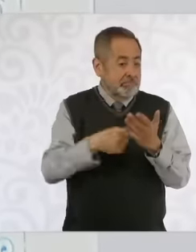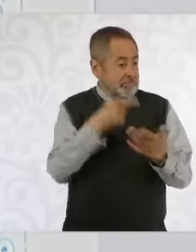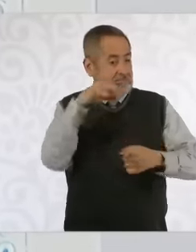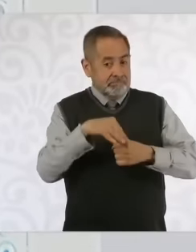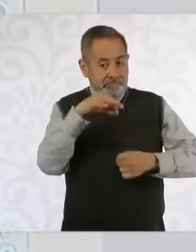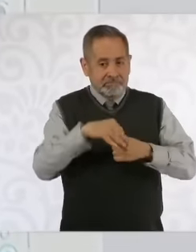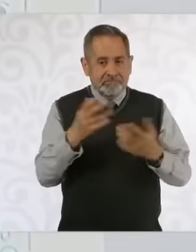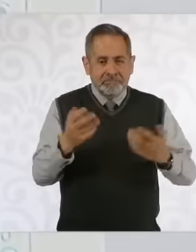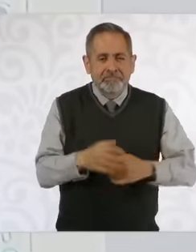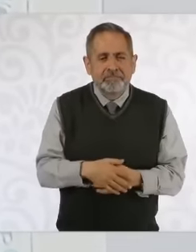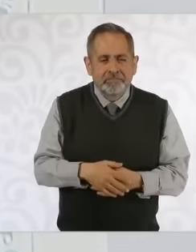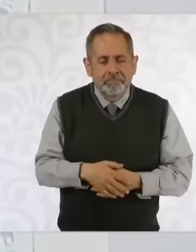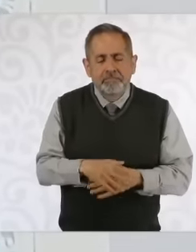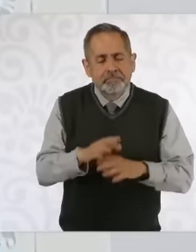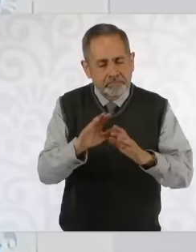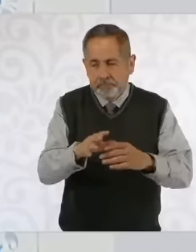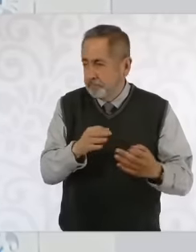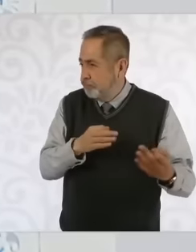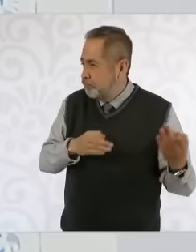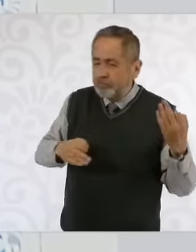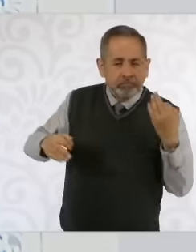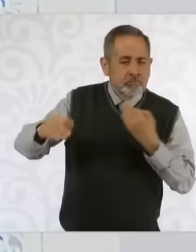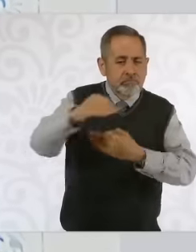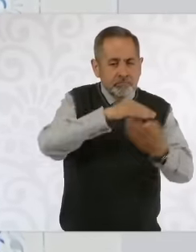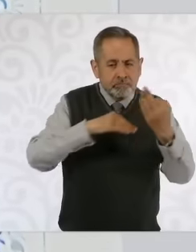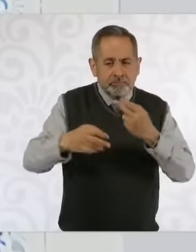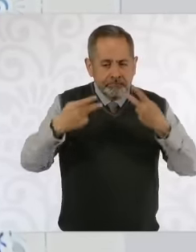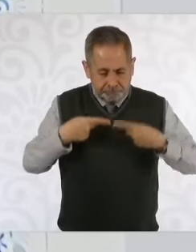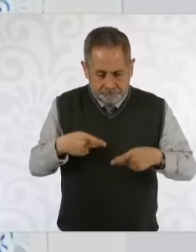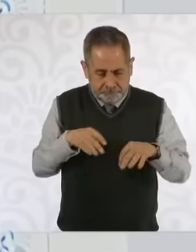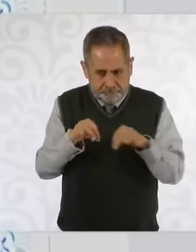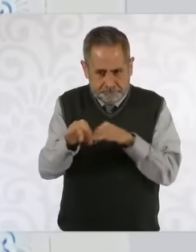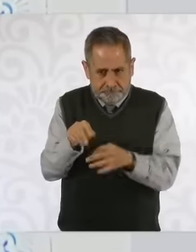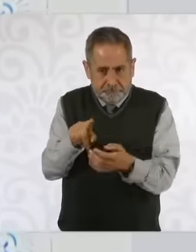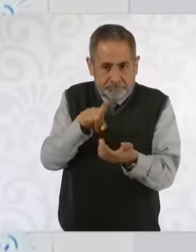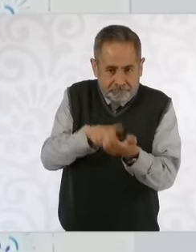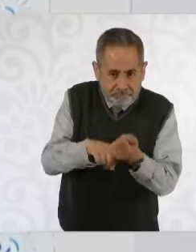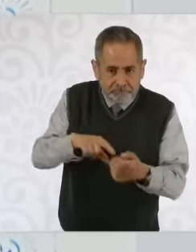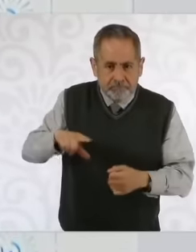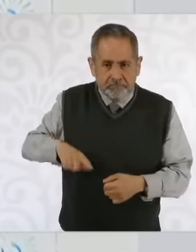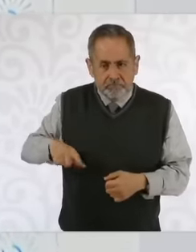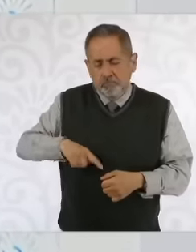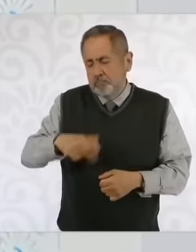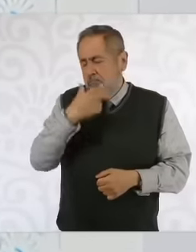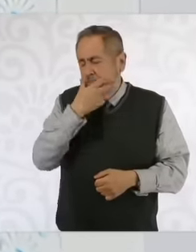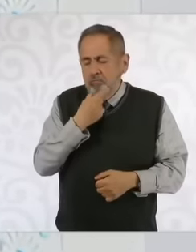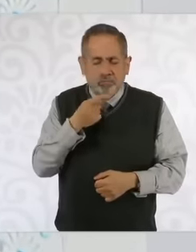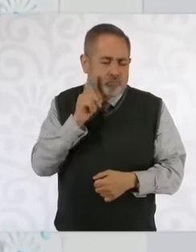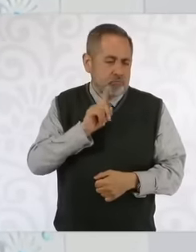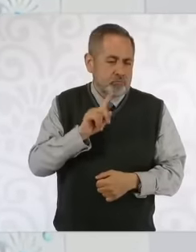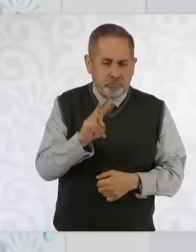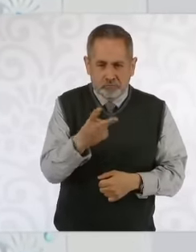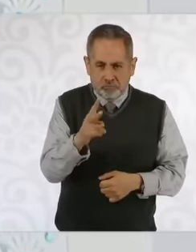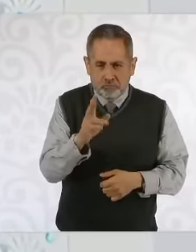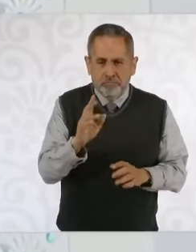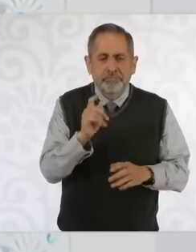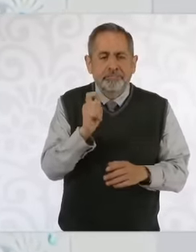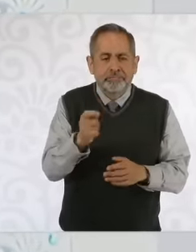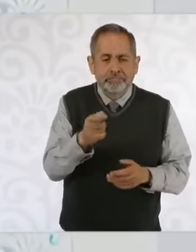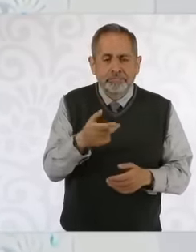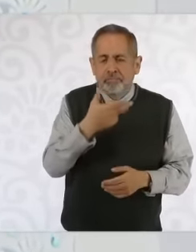every public servant public servant that public servant public servant It means